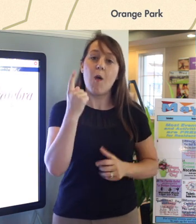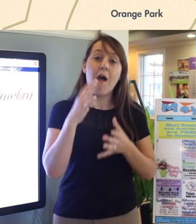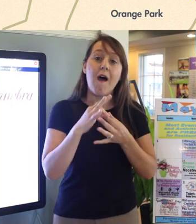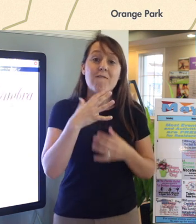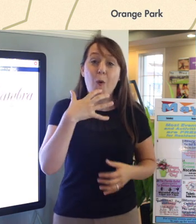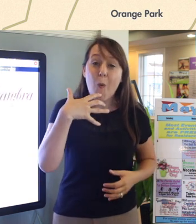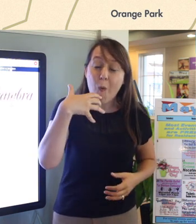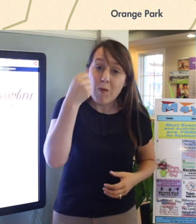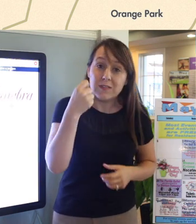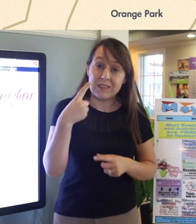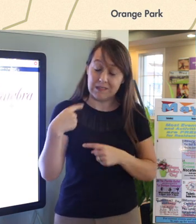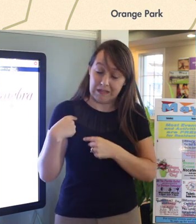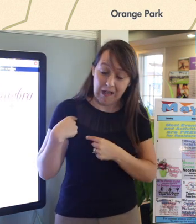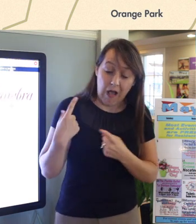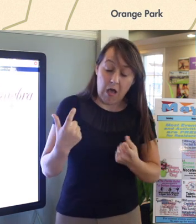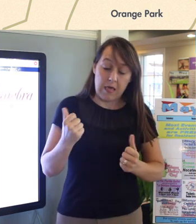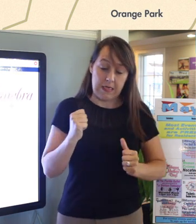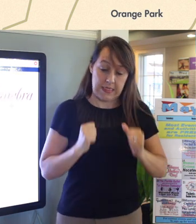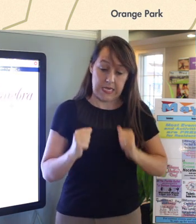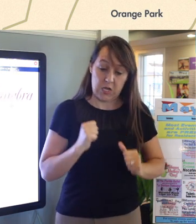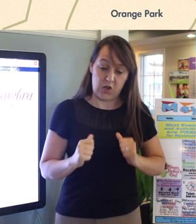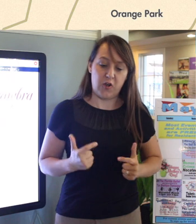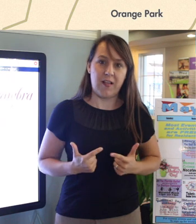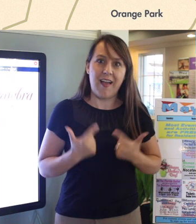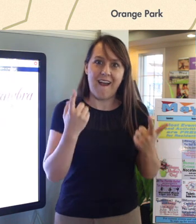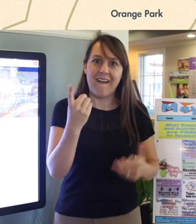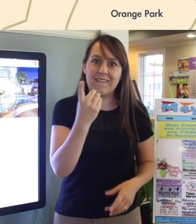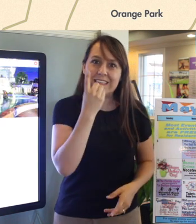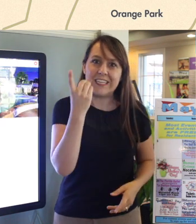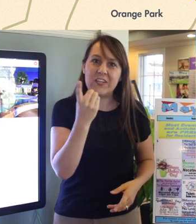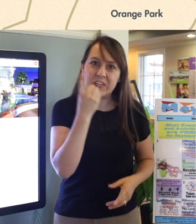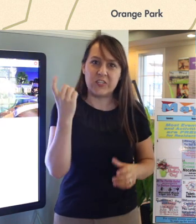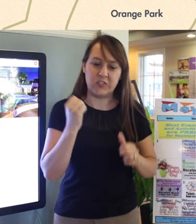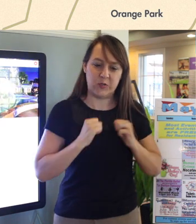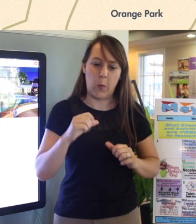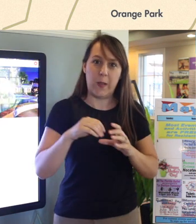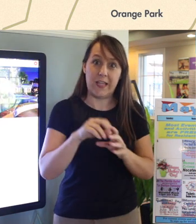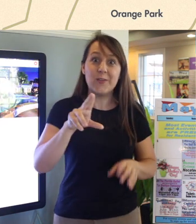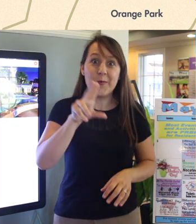and longest running live dinner show theatres in the United States